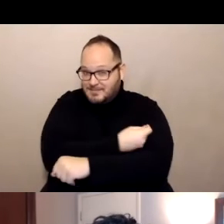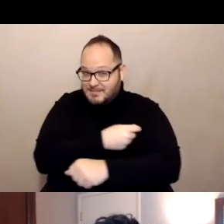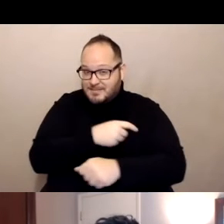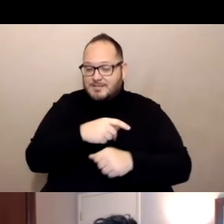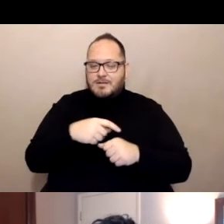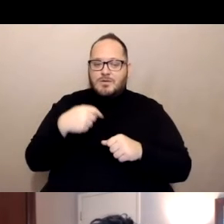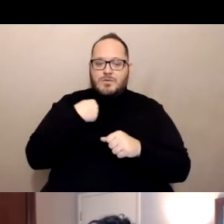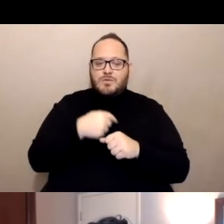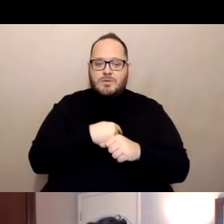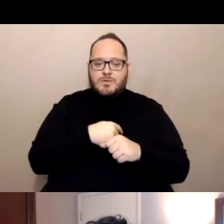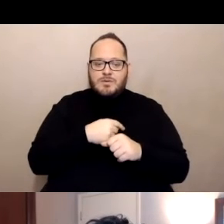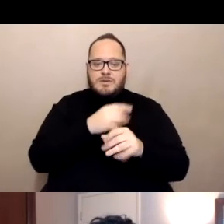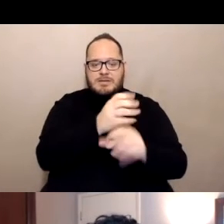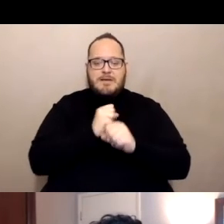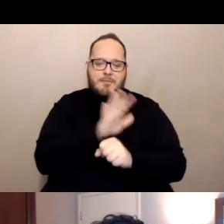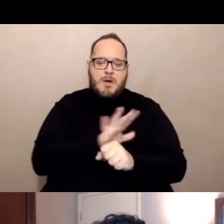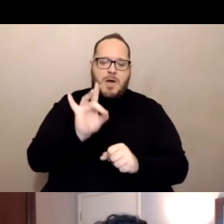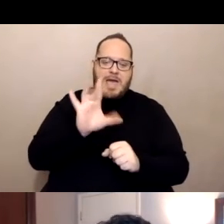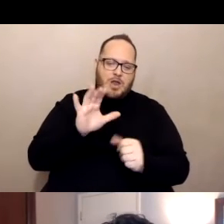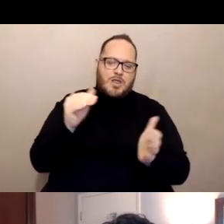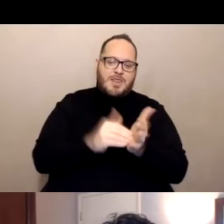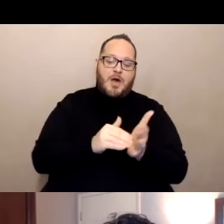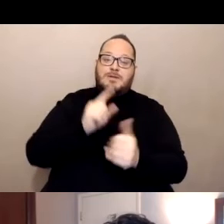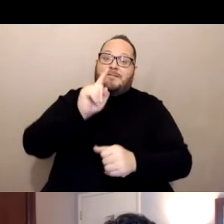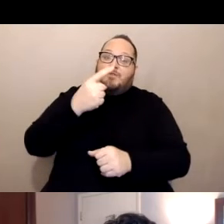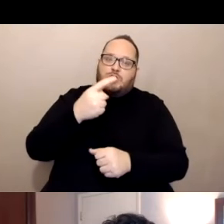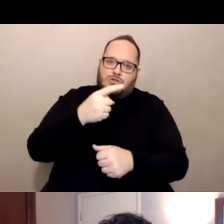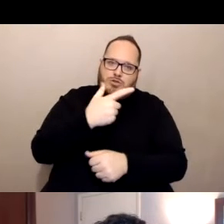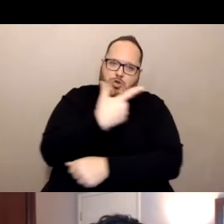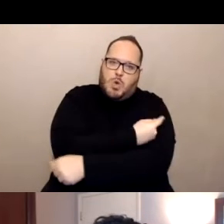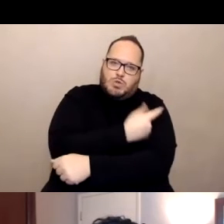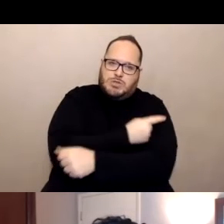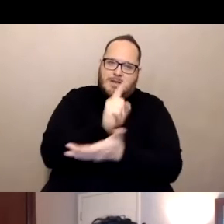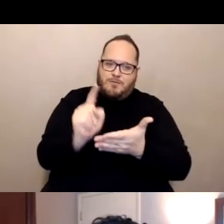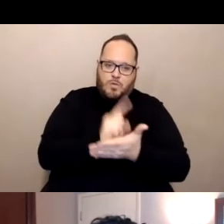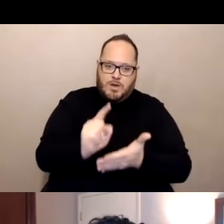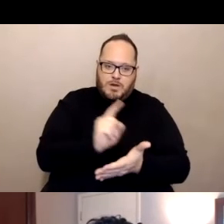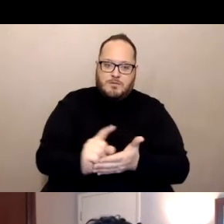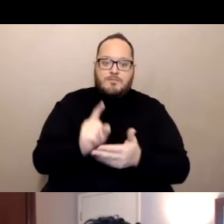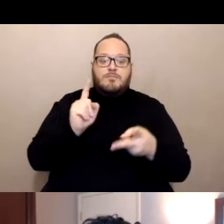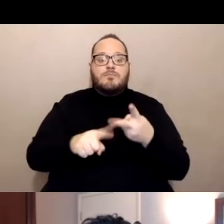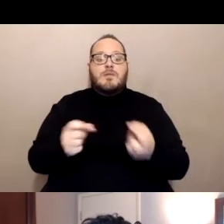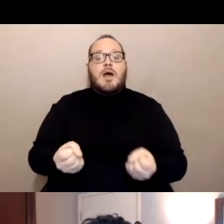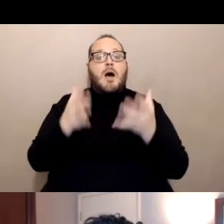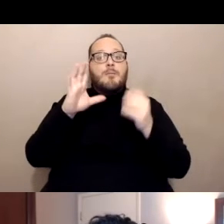first doses per week, doses administered. So shots in arms, that's around 12 million